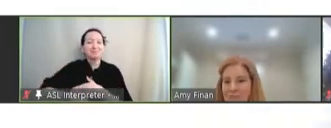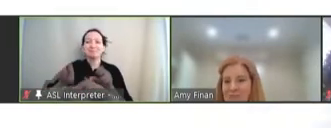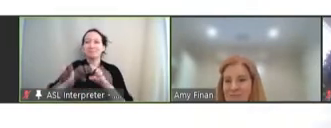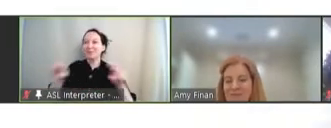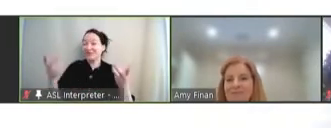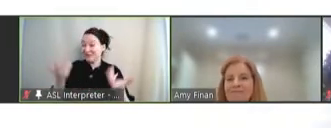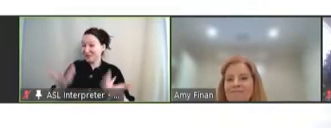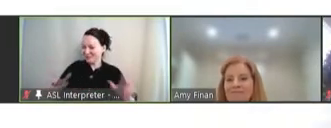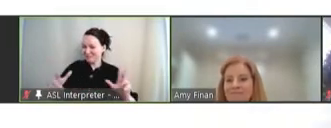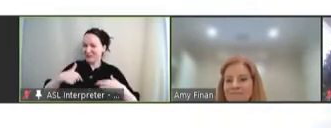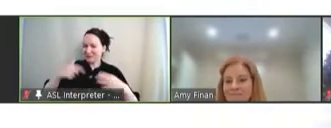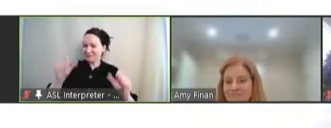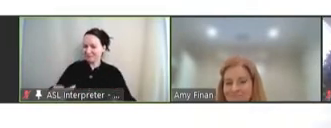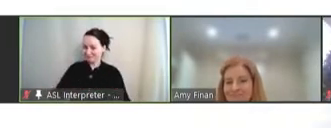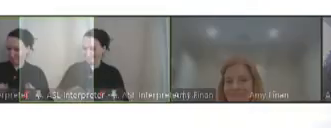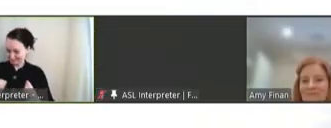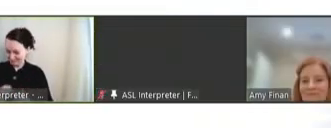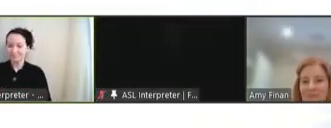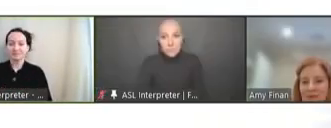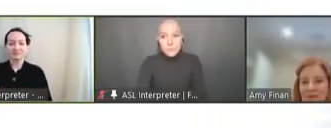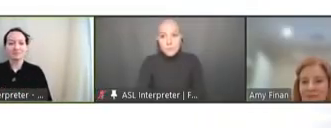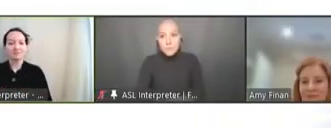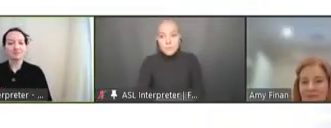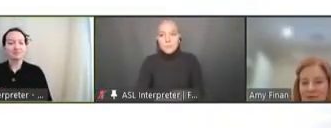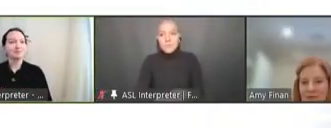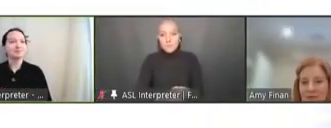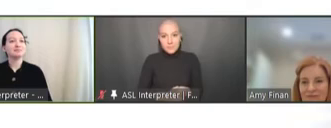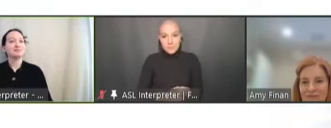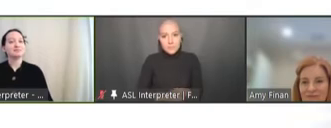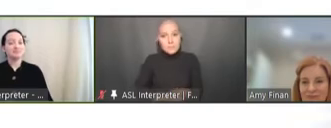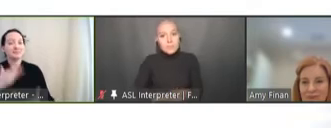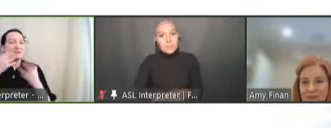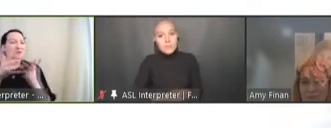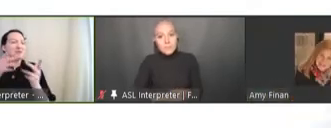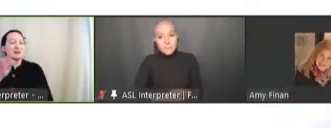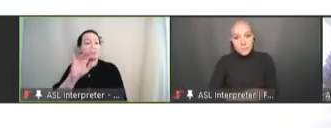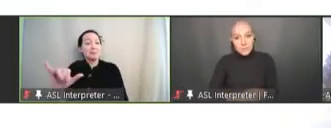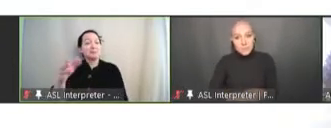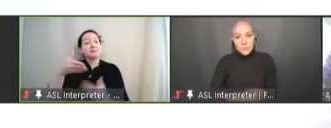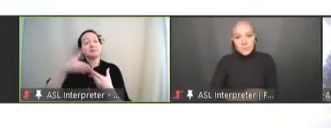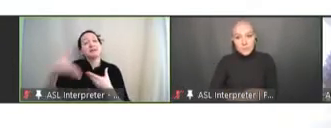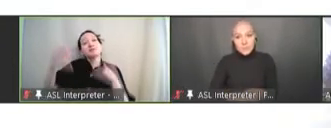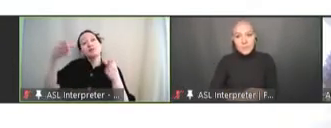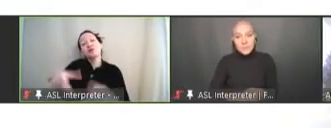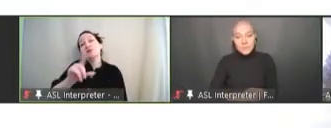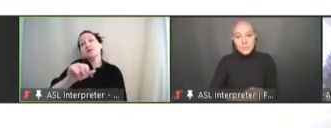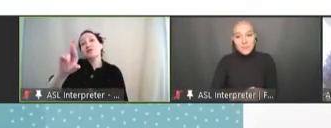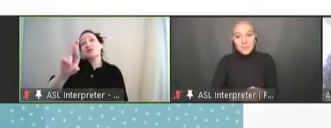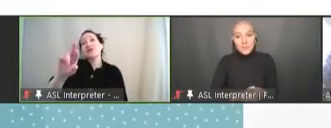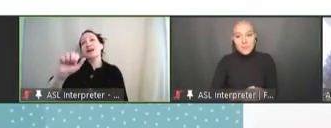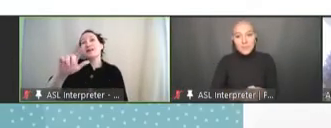Rachel Levine: Thank you very much, Amy. Our next presenter will be Dr. Alejandro Cravioto